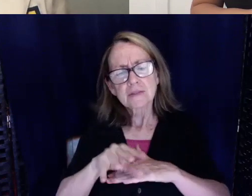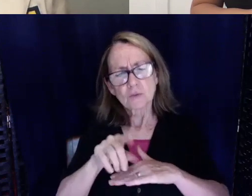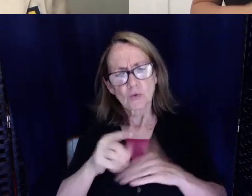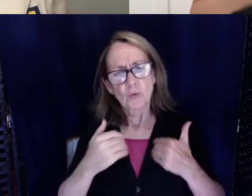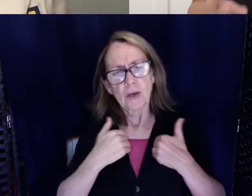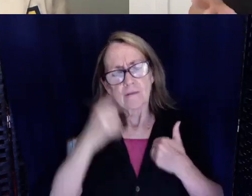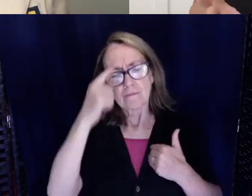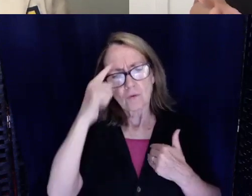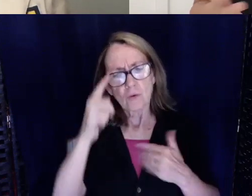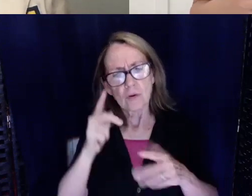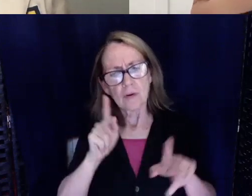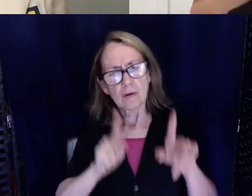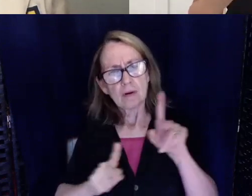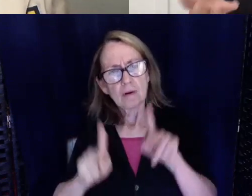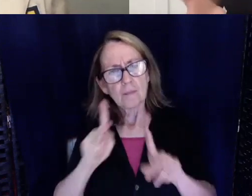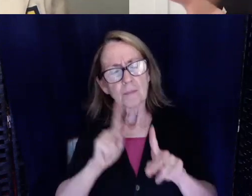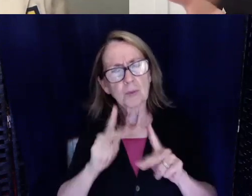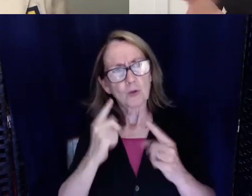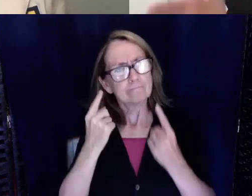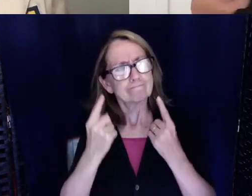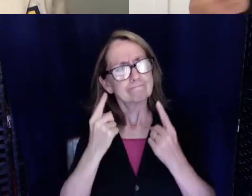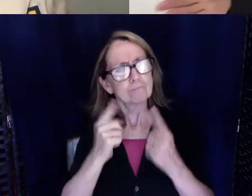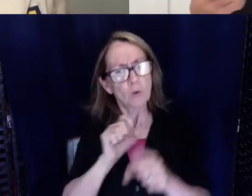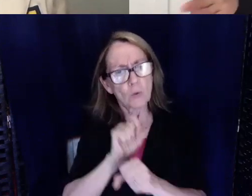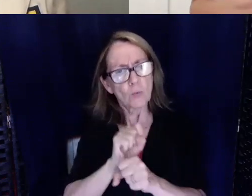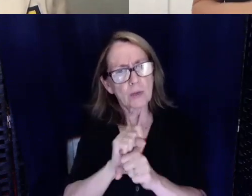those individuals who are considering a career in either?